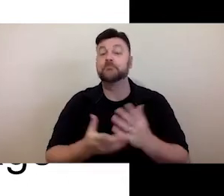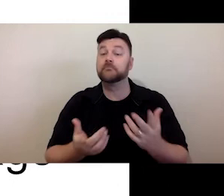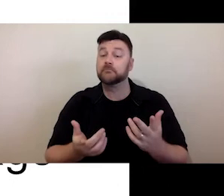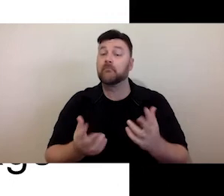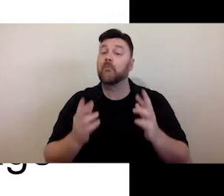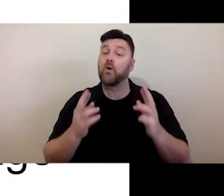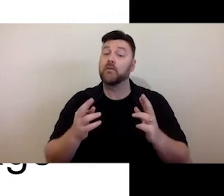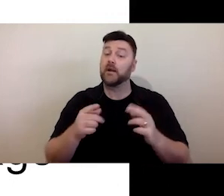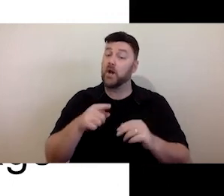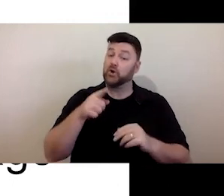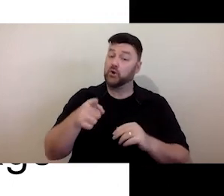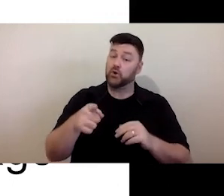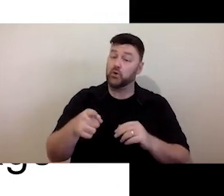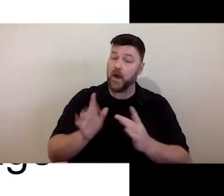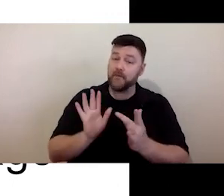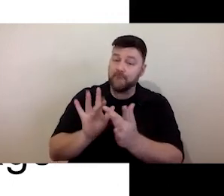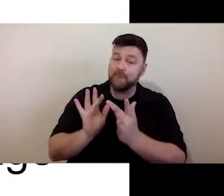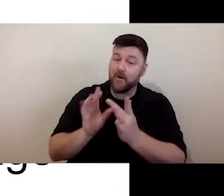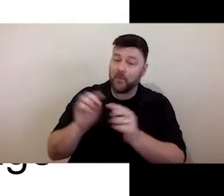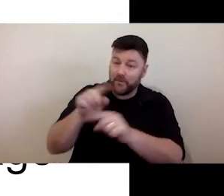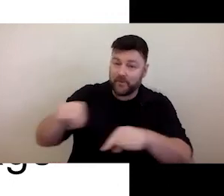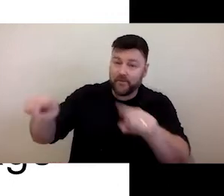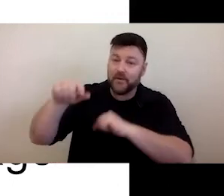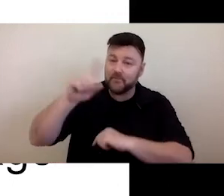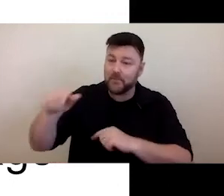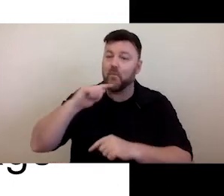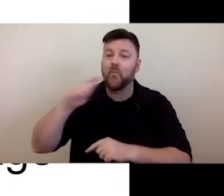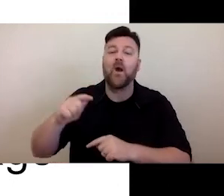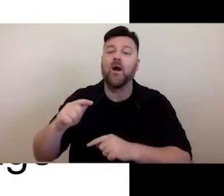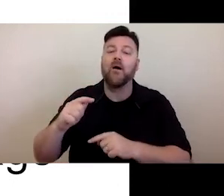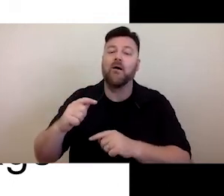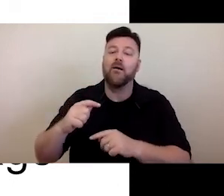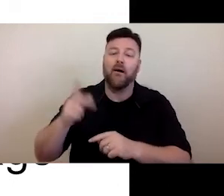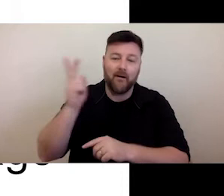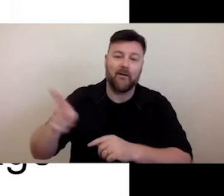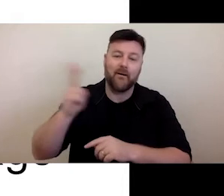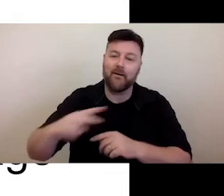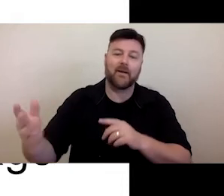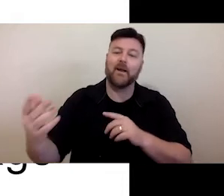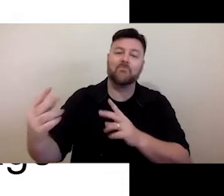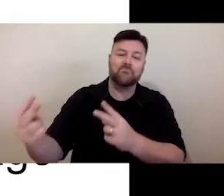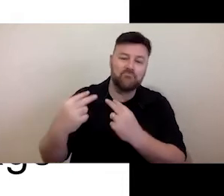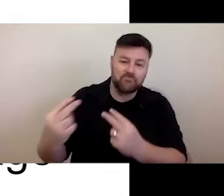connected with you and your digital content, whether it's via webinar or